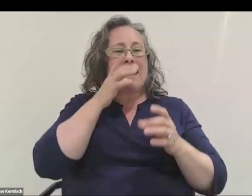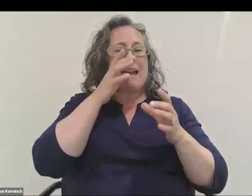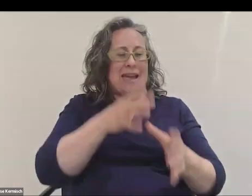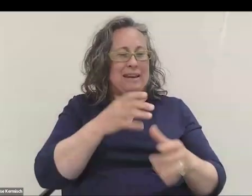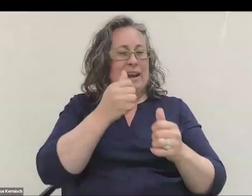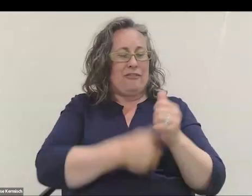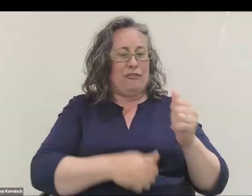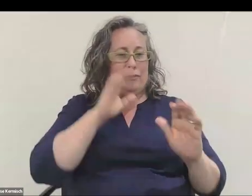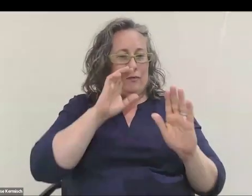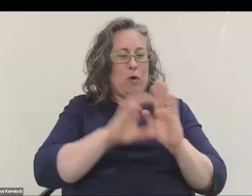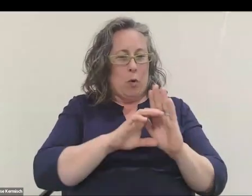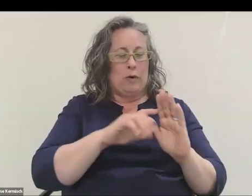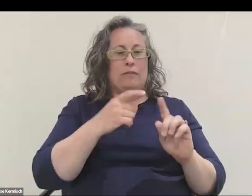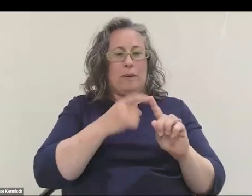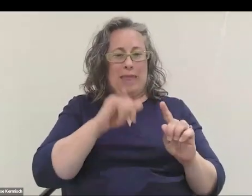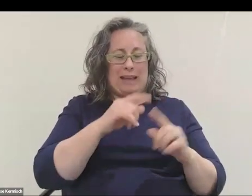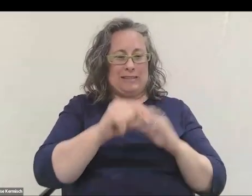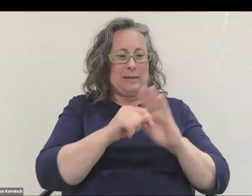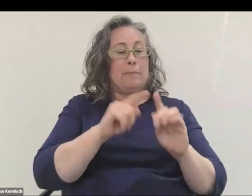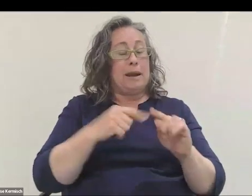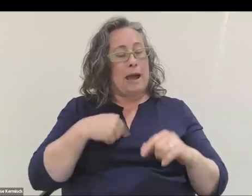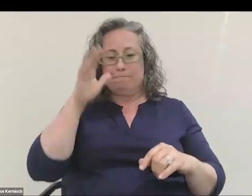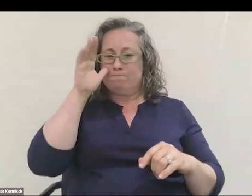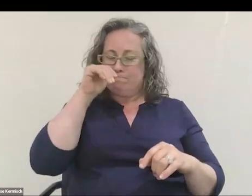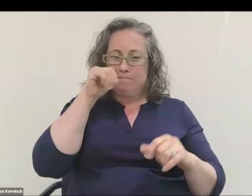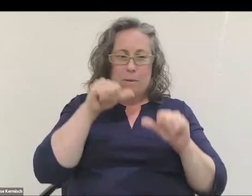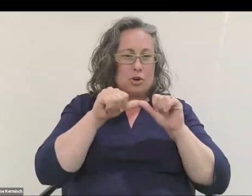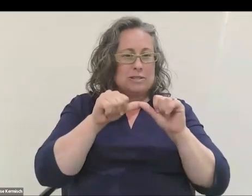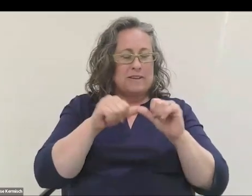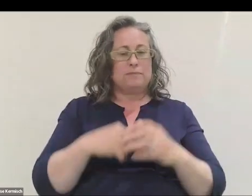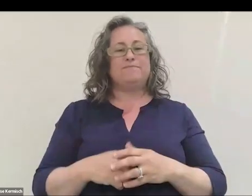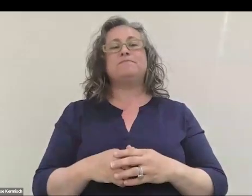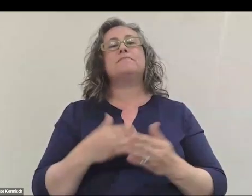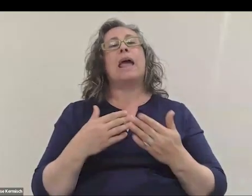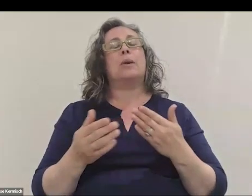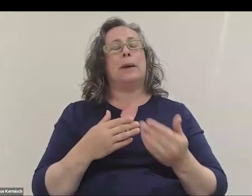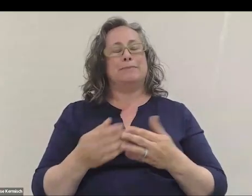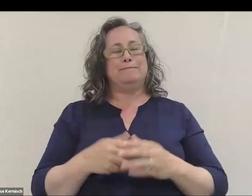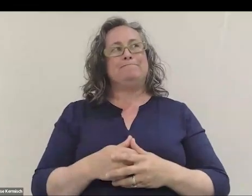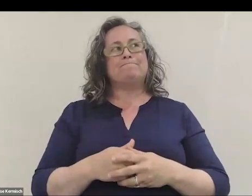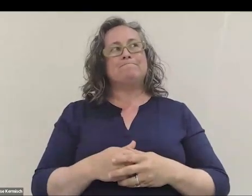in that era but I persevered. Anyway. I got a job